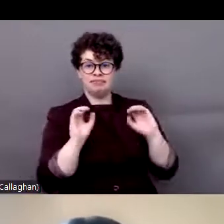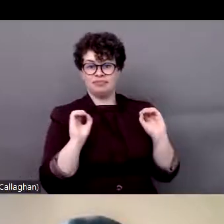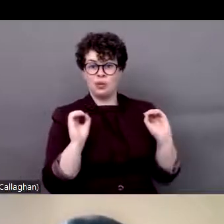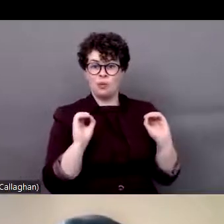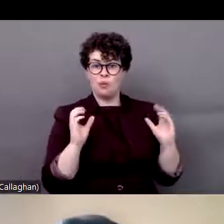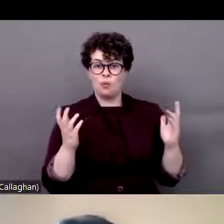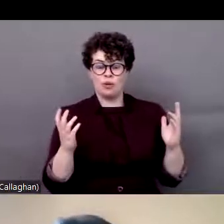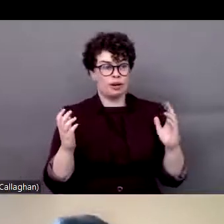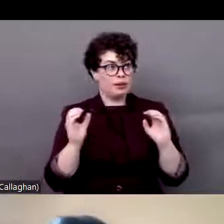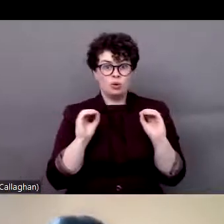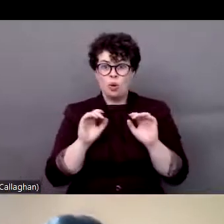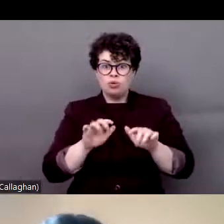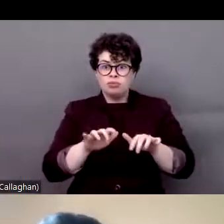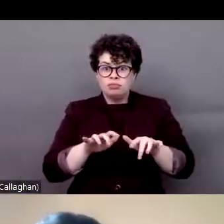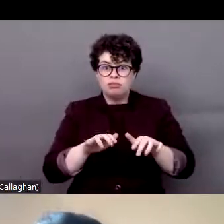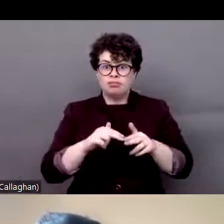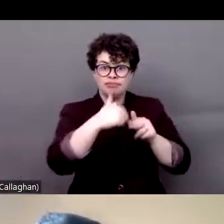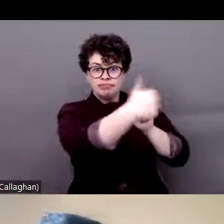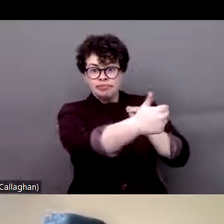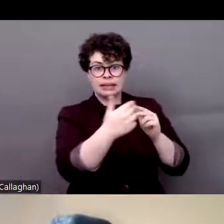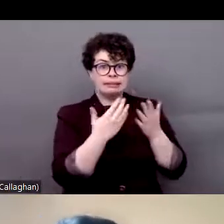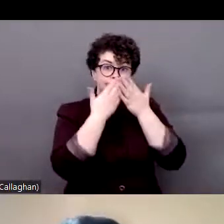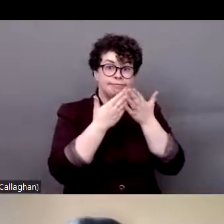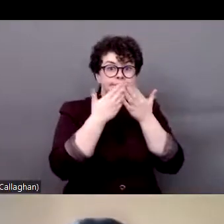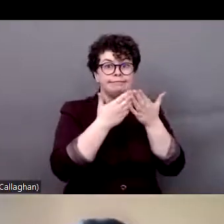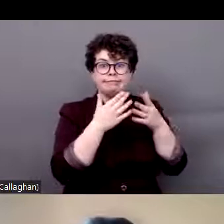didn't get to study, we didn't have the right to education,